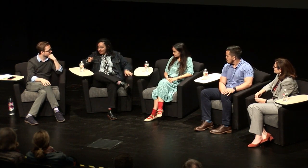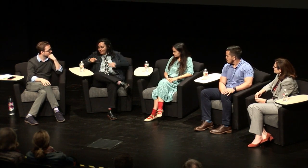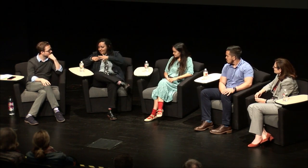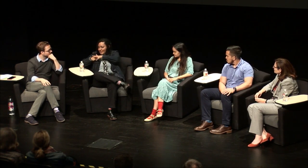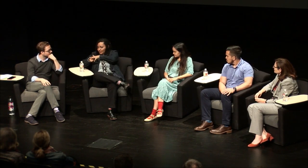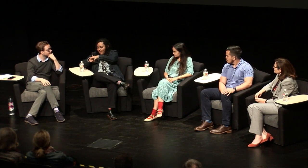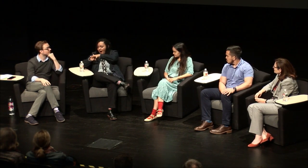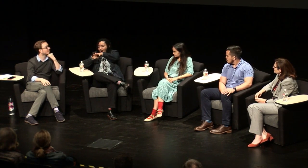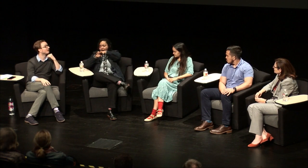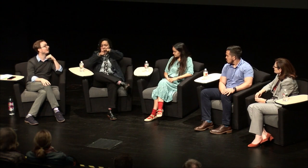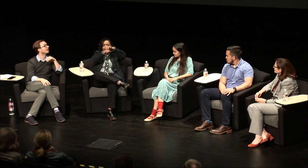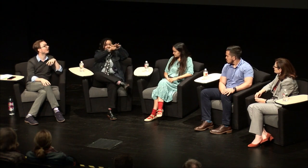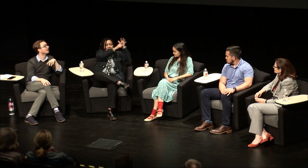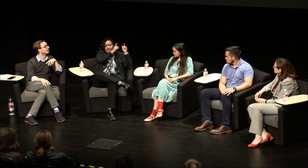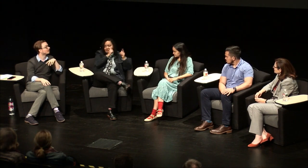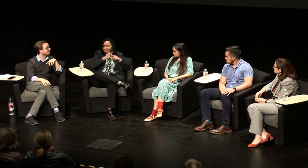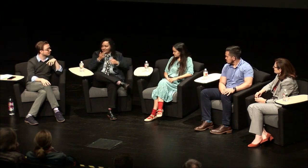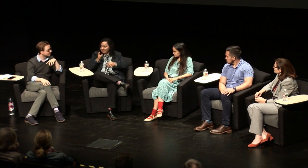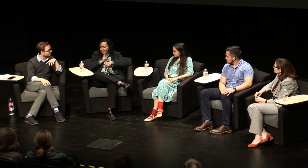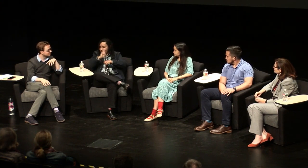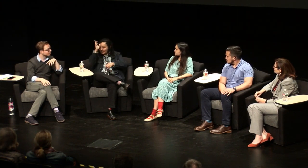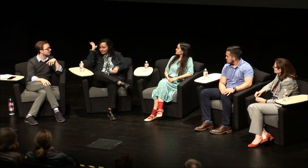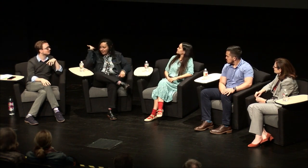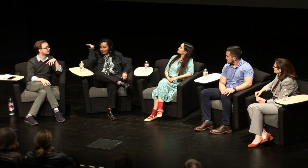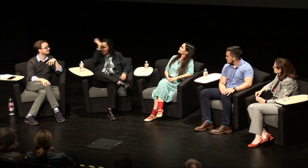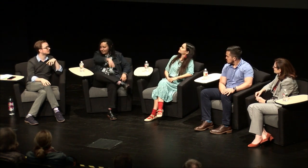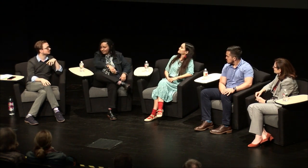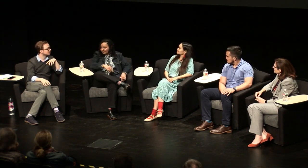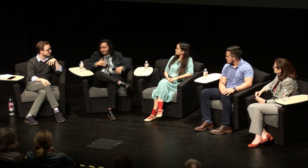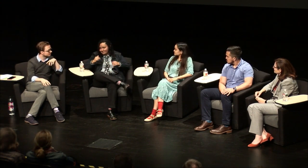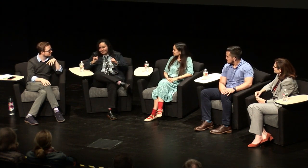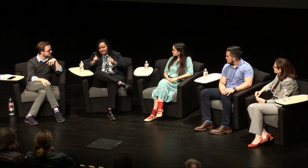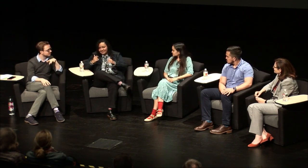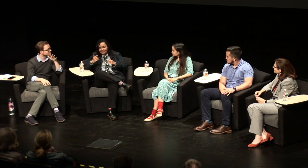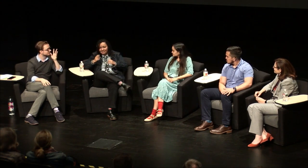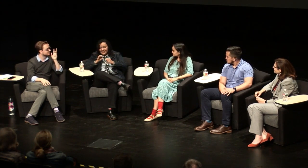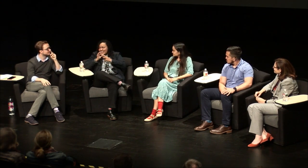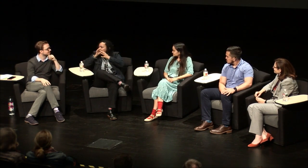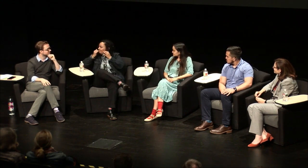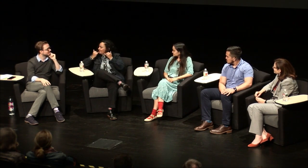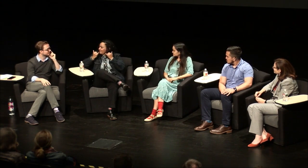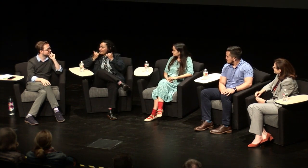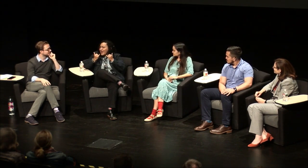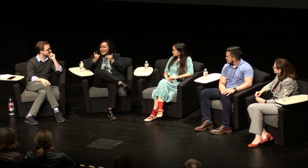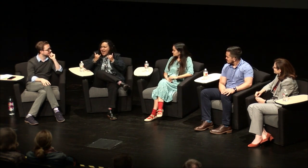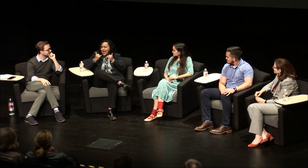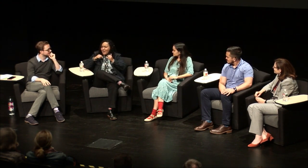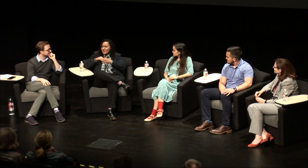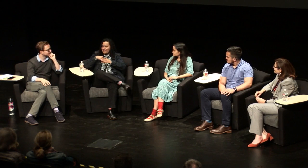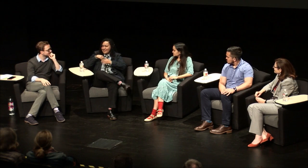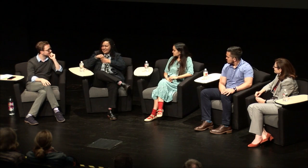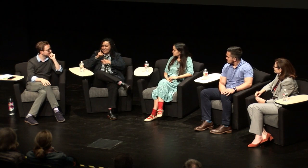age of six or seven started being mainstreamed and it just felt like yeah it was a different universe and